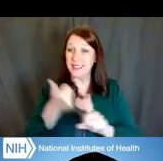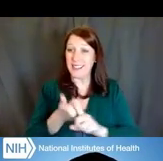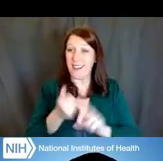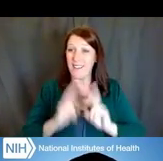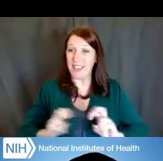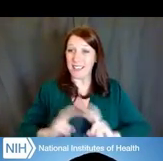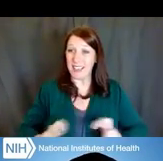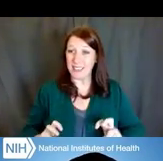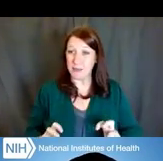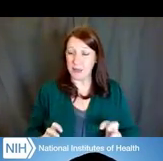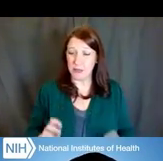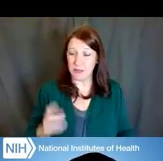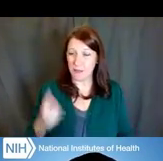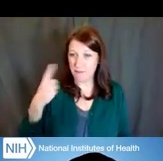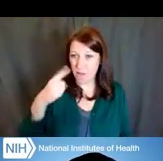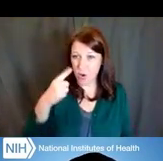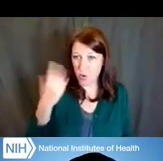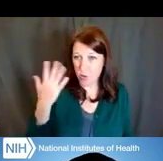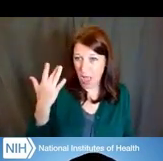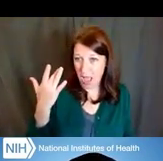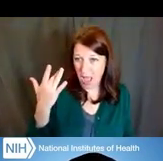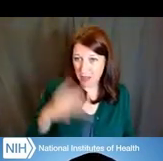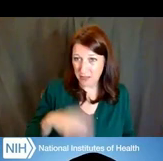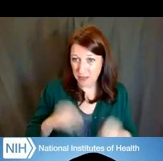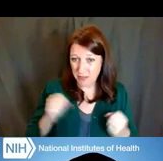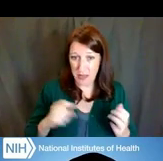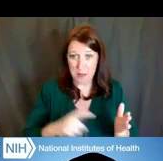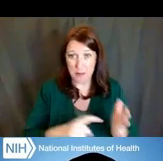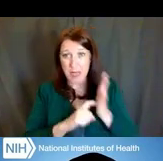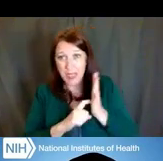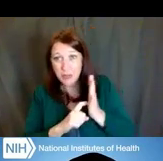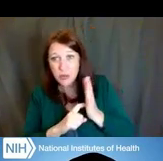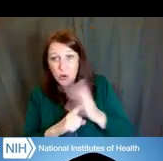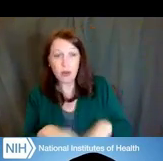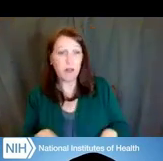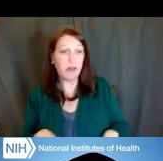Why did you take that self-assessment? Was it mandatory, required for a class?